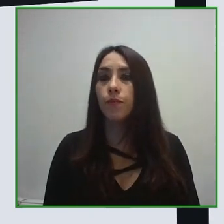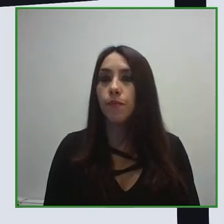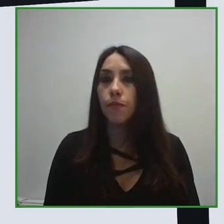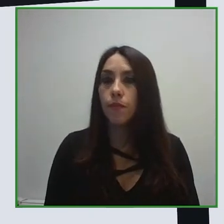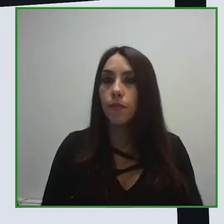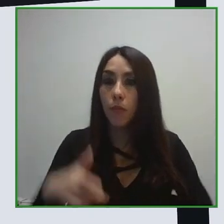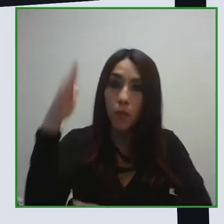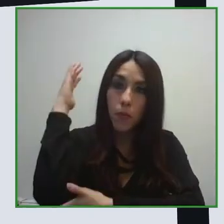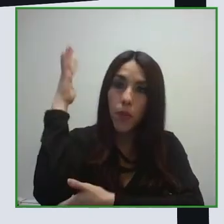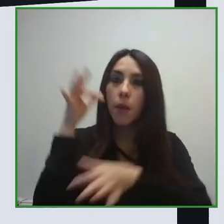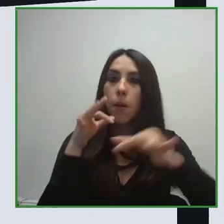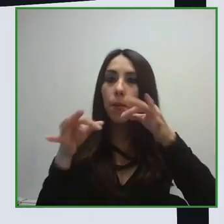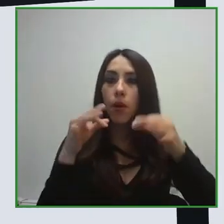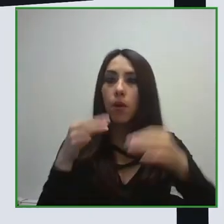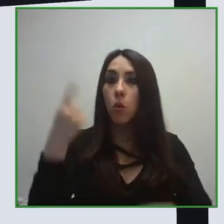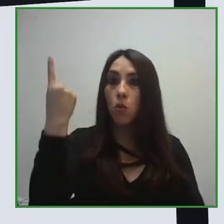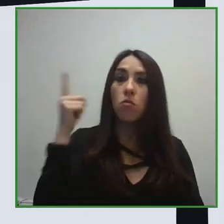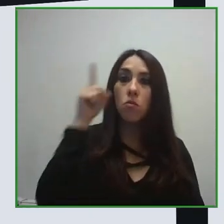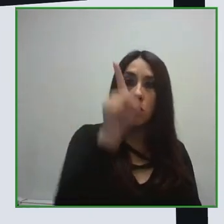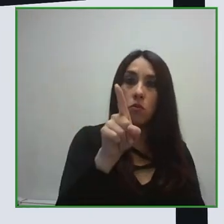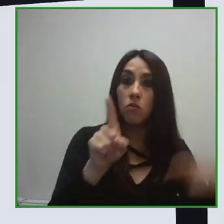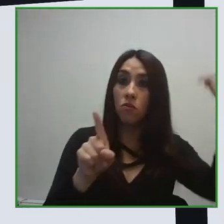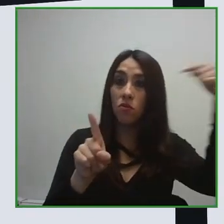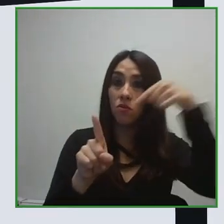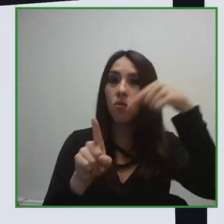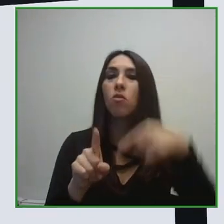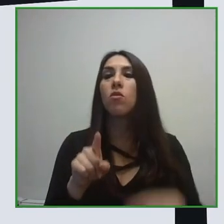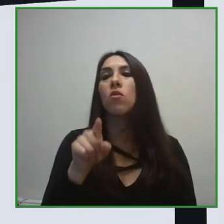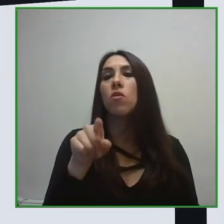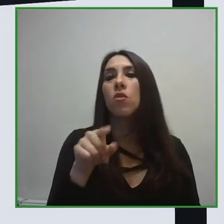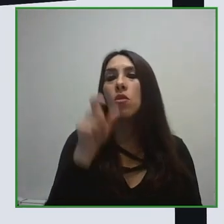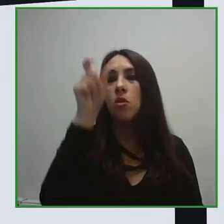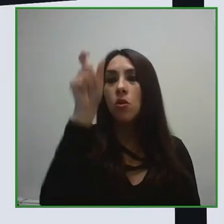Director of Universal Accessibility and Innovation of Fundación ONCE,